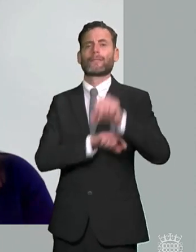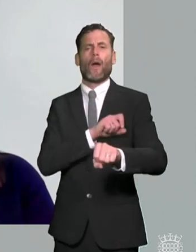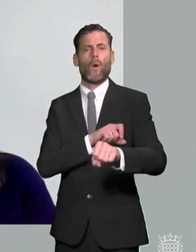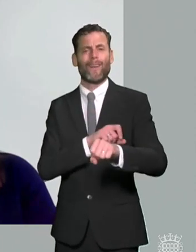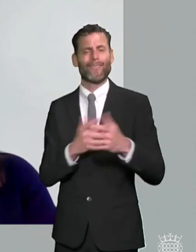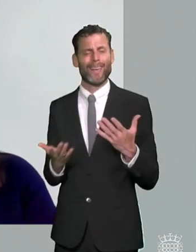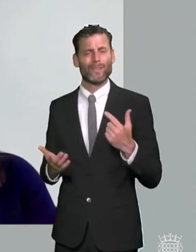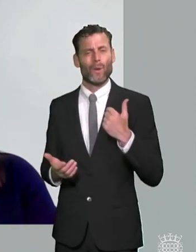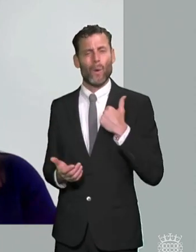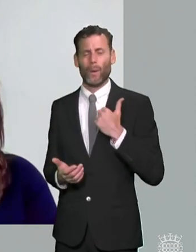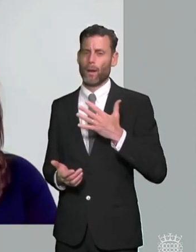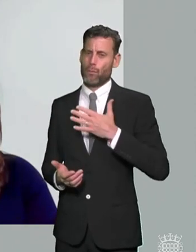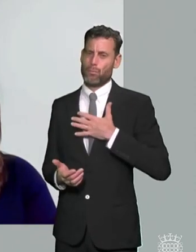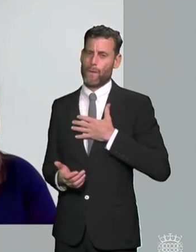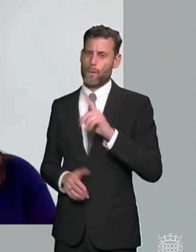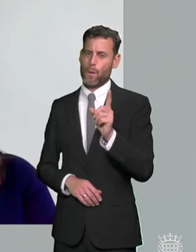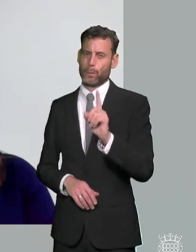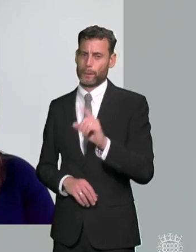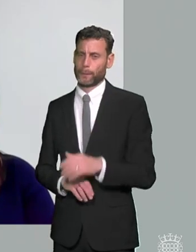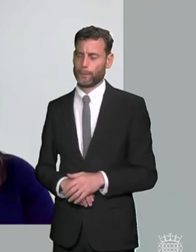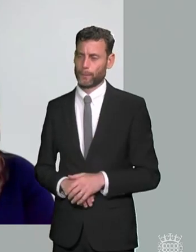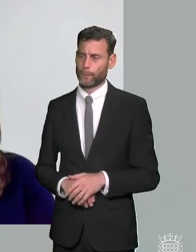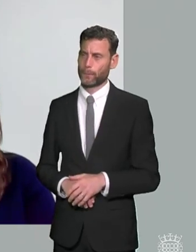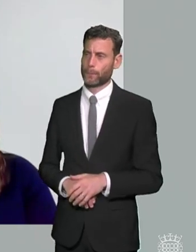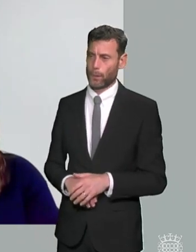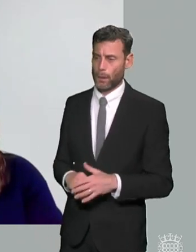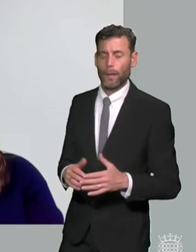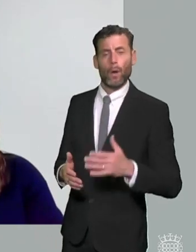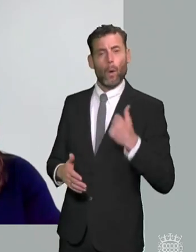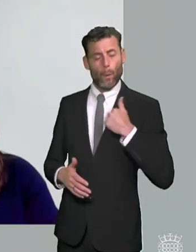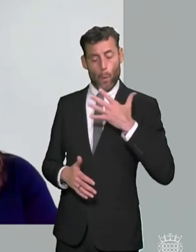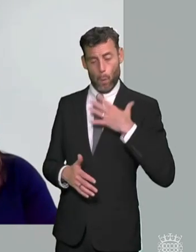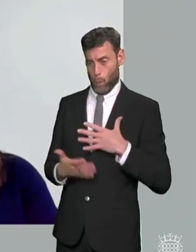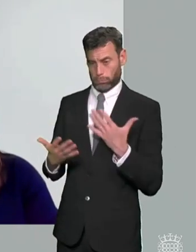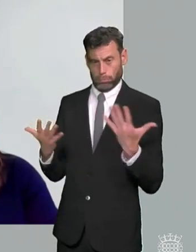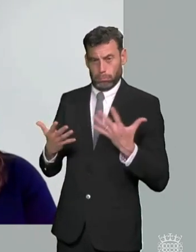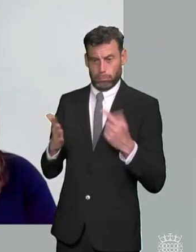terms of an accountability framework is whatever will force change within local authorities um and